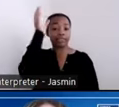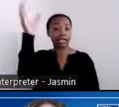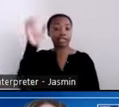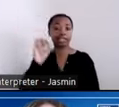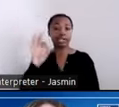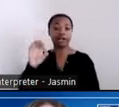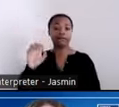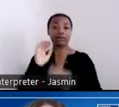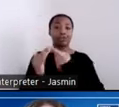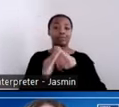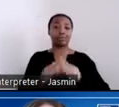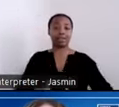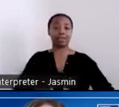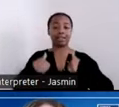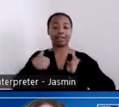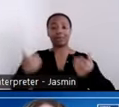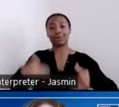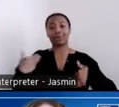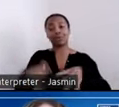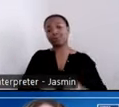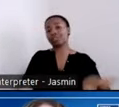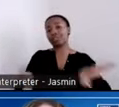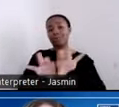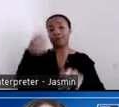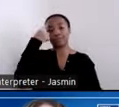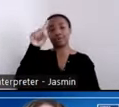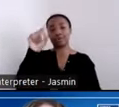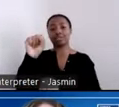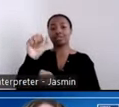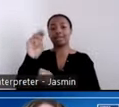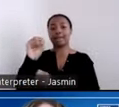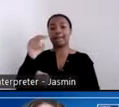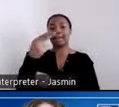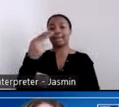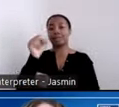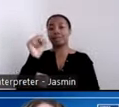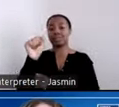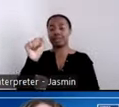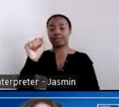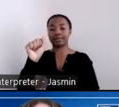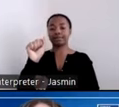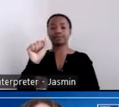central tenet of SAMHSA's vision and mission and is inherent in how we define